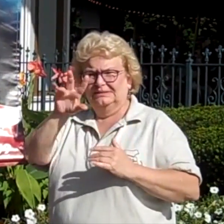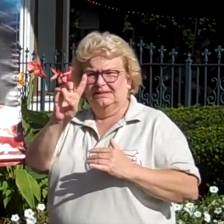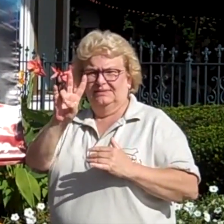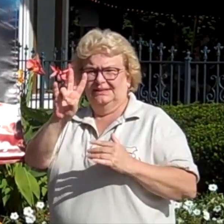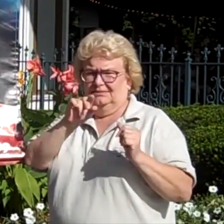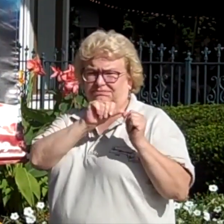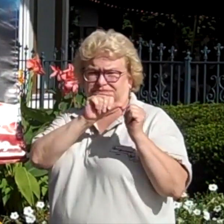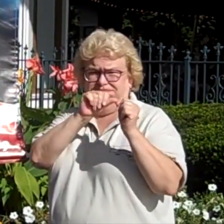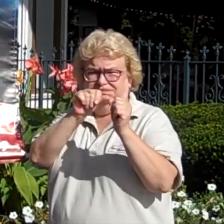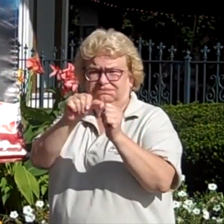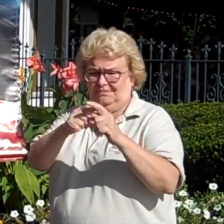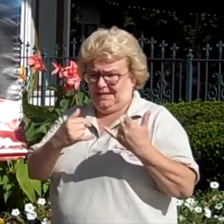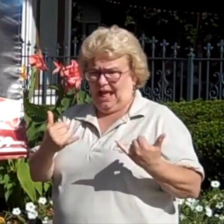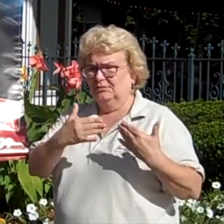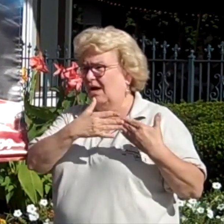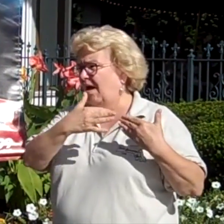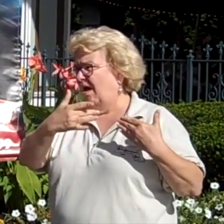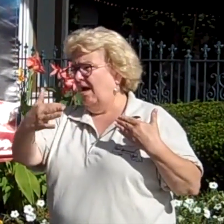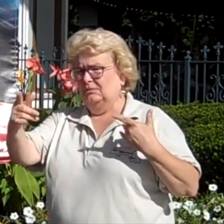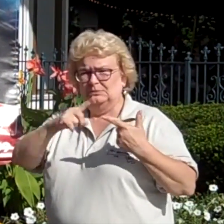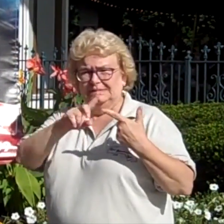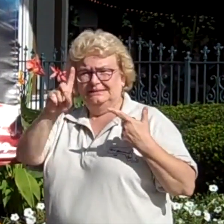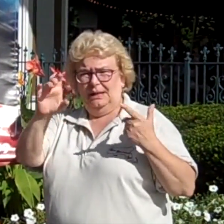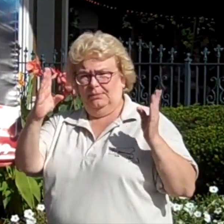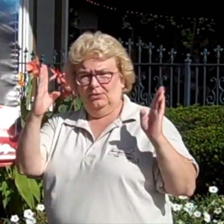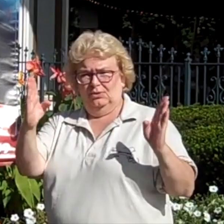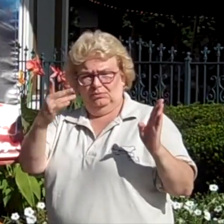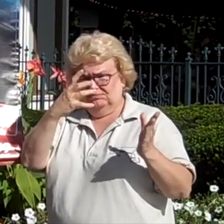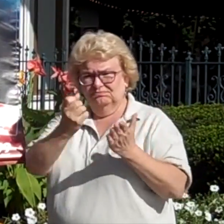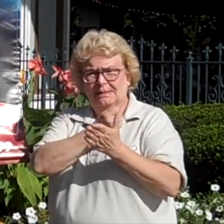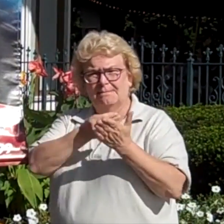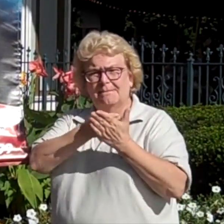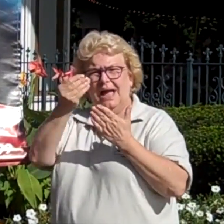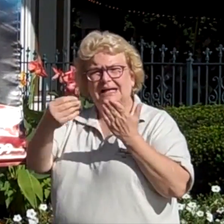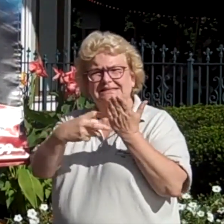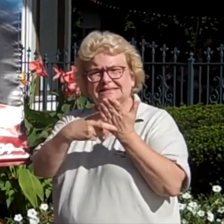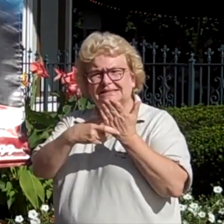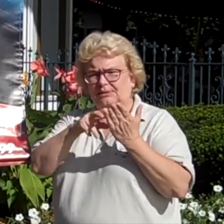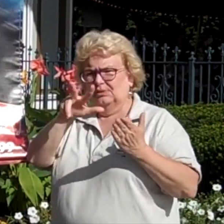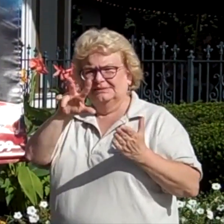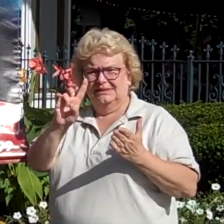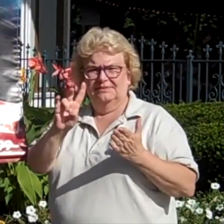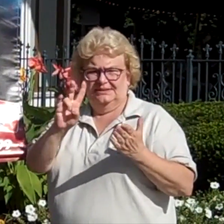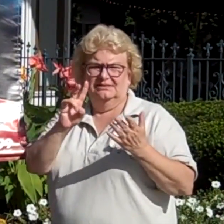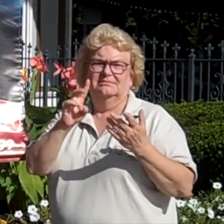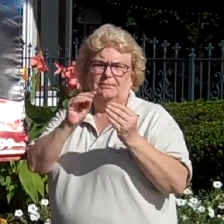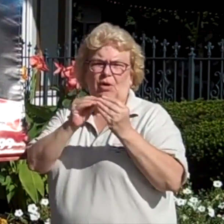which are available and good, now through December. So take advantage of this great deal!